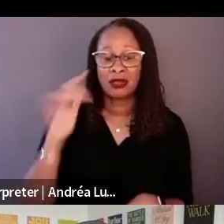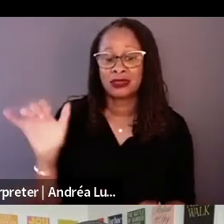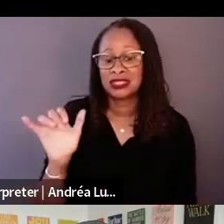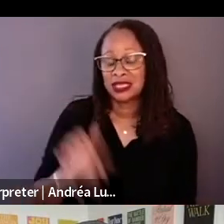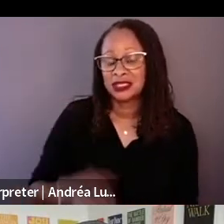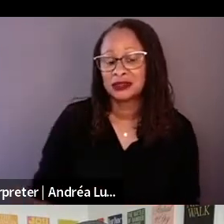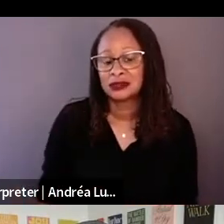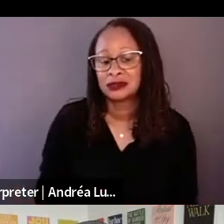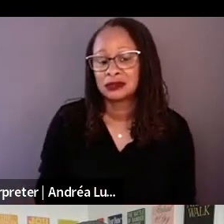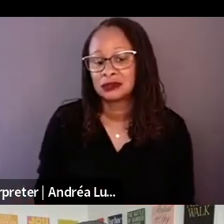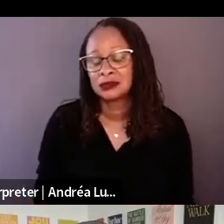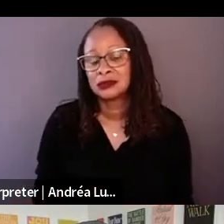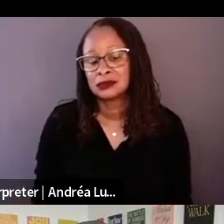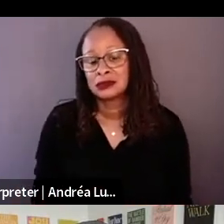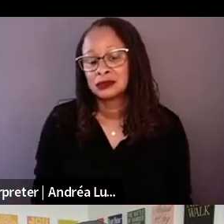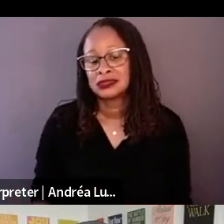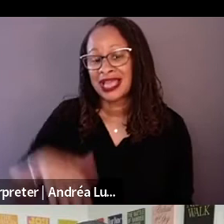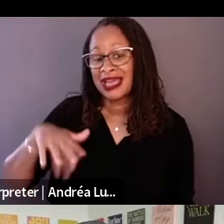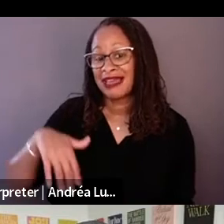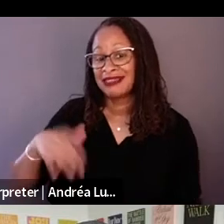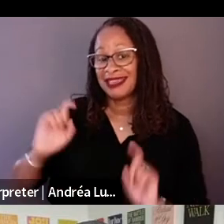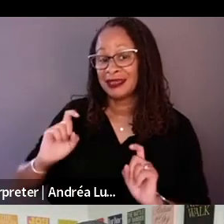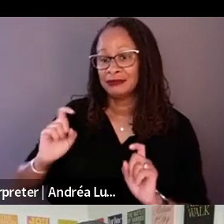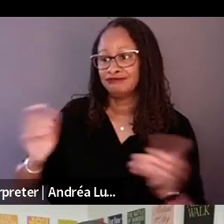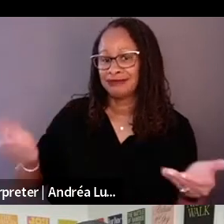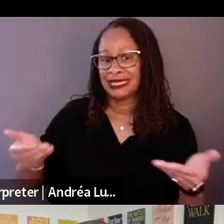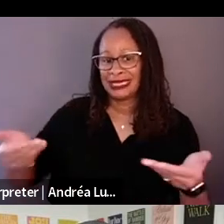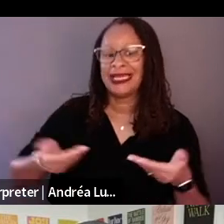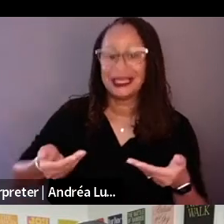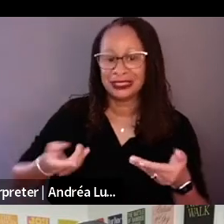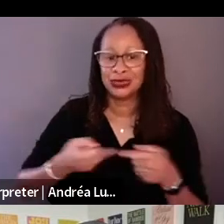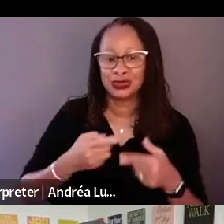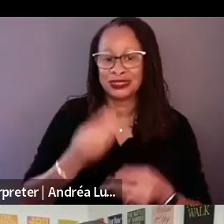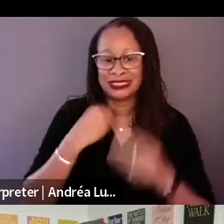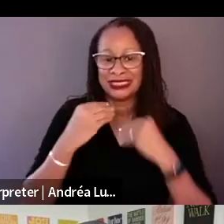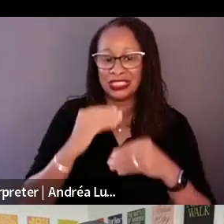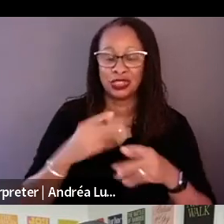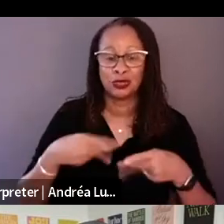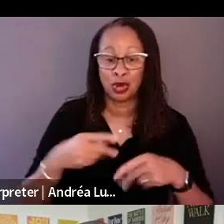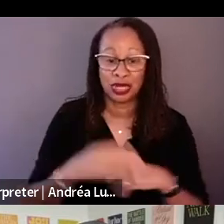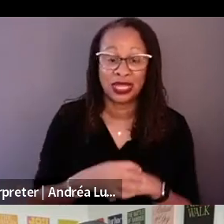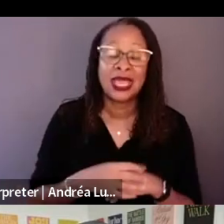That's how we edited at the beginning, but we did one time and what if we bring him earlier and